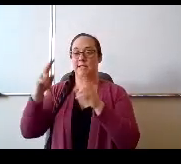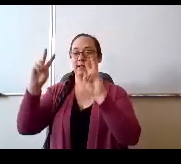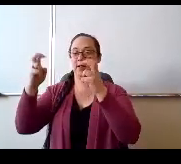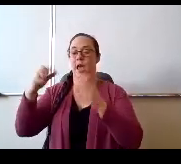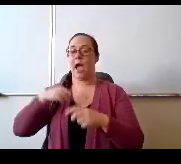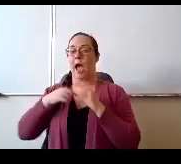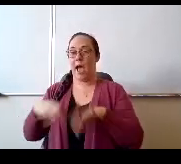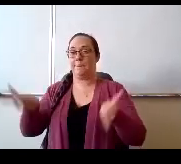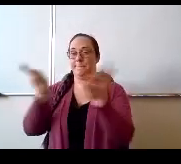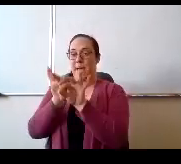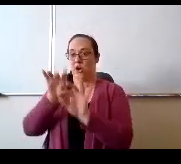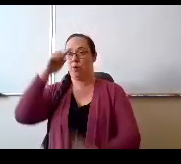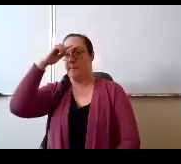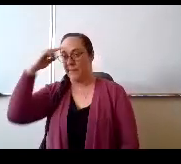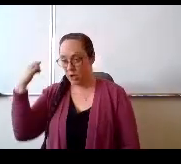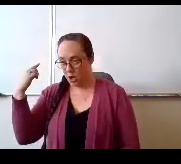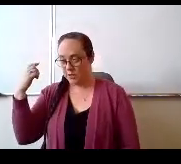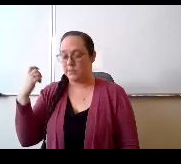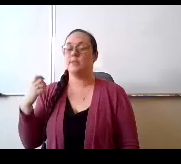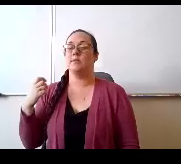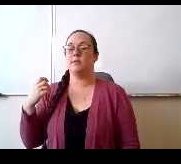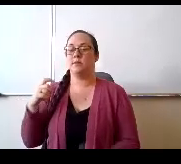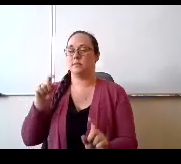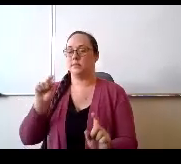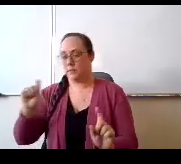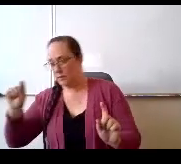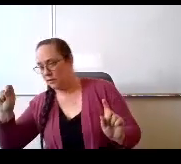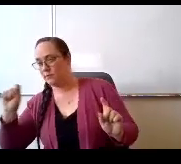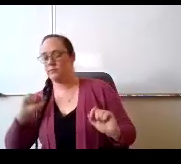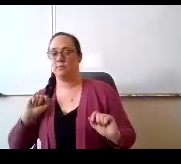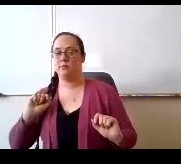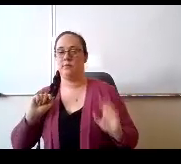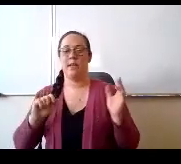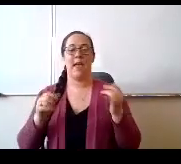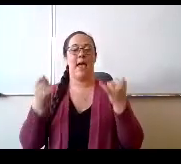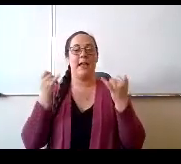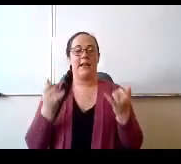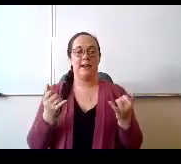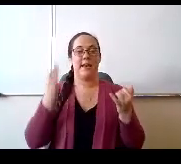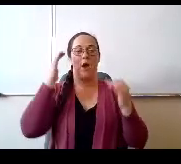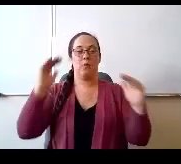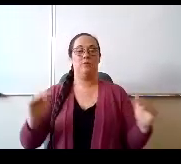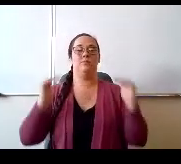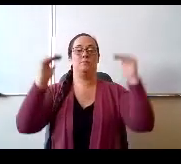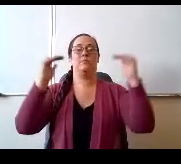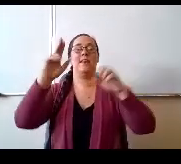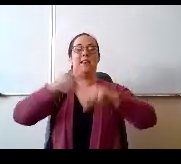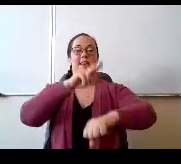entitled I Matter because is dot dot dot is now moving to the national competition.